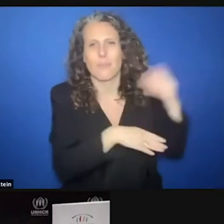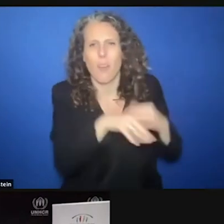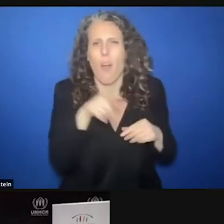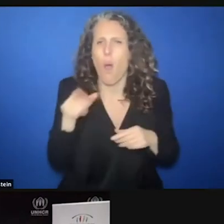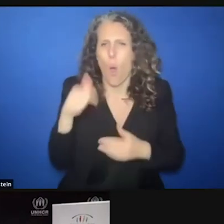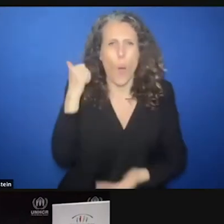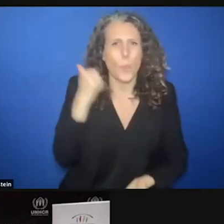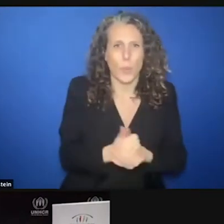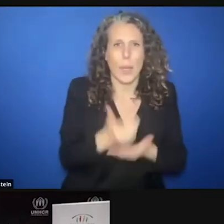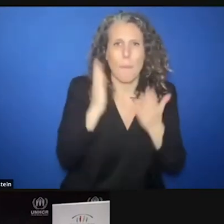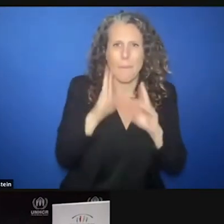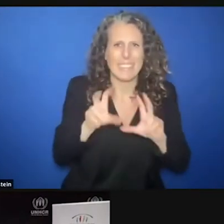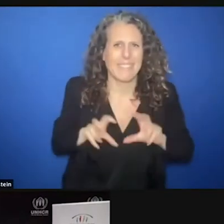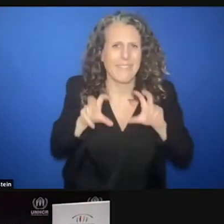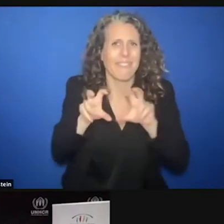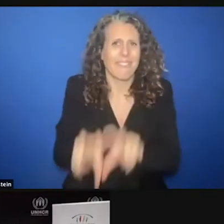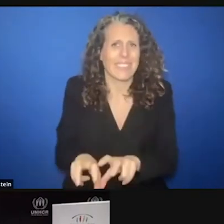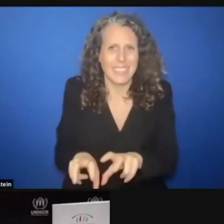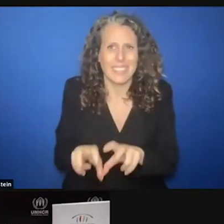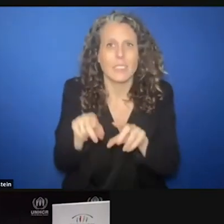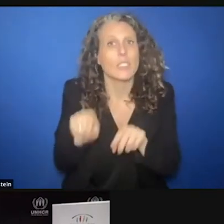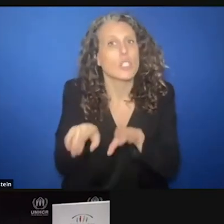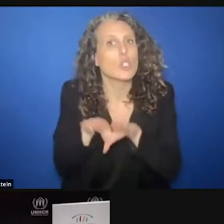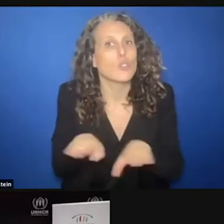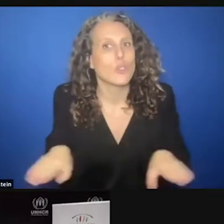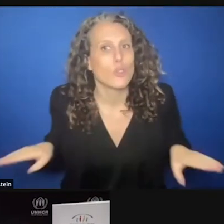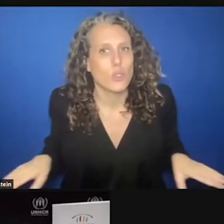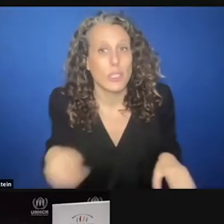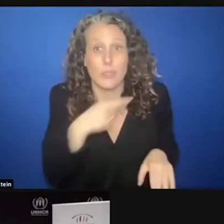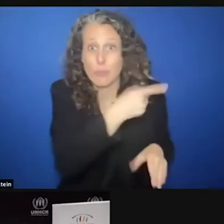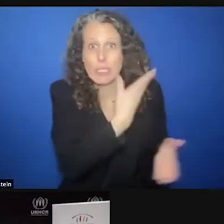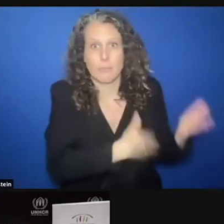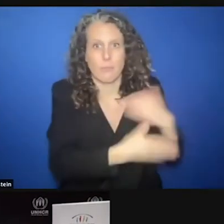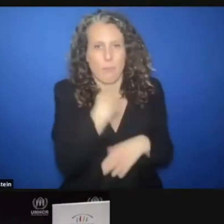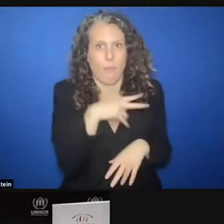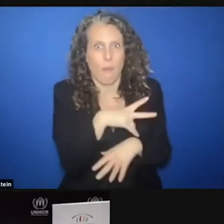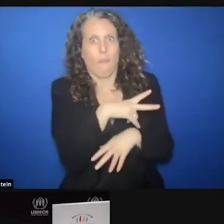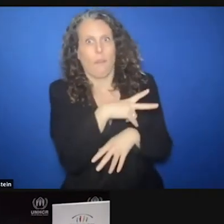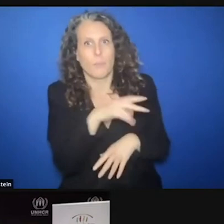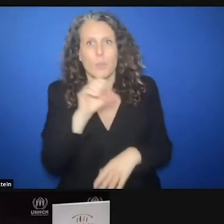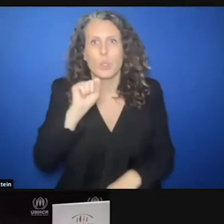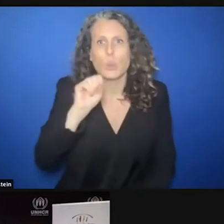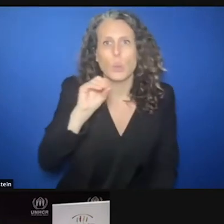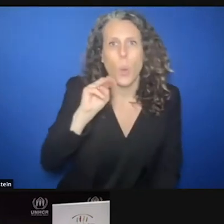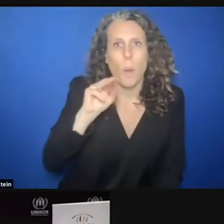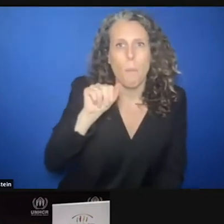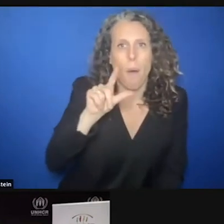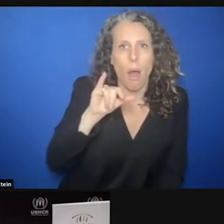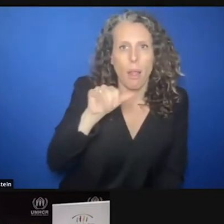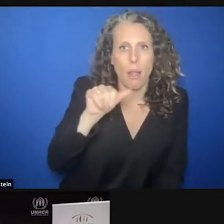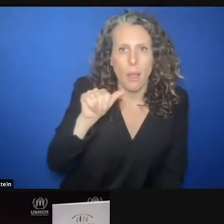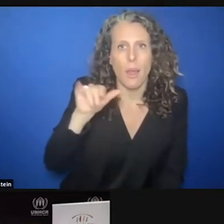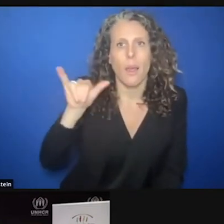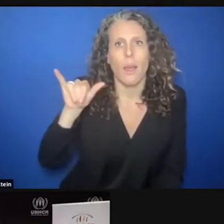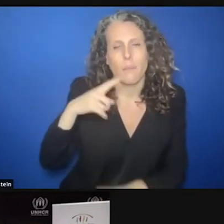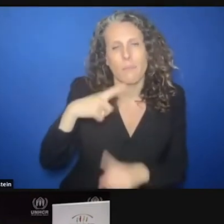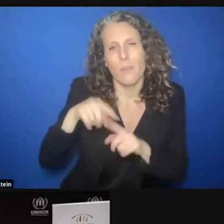in children and she gave me this figure in Somalia and Yemen children make up 55% and 54%